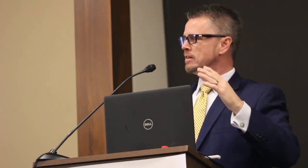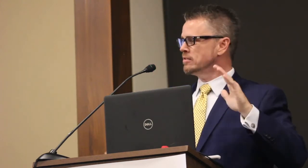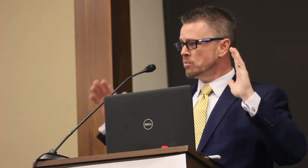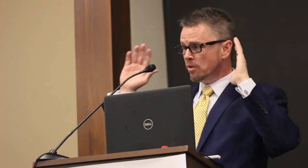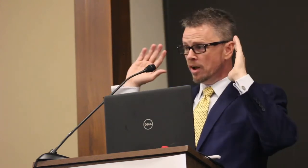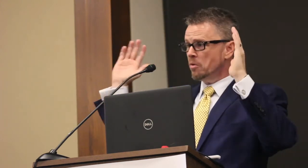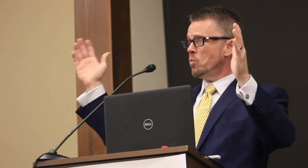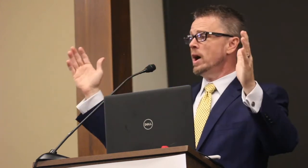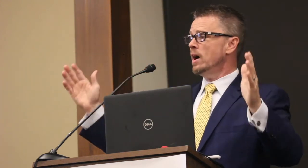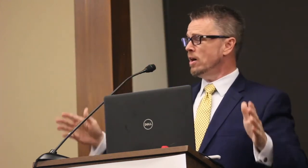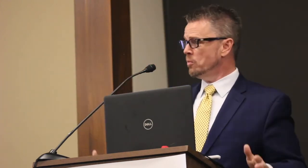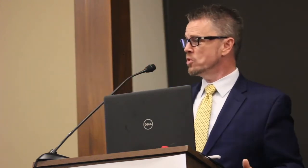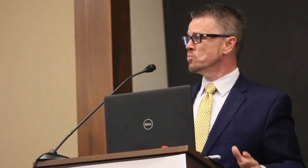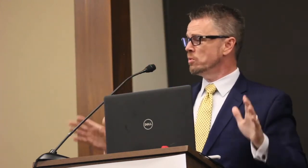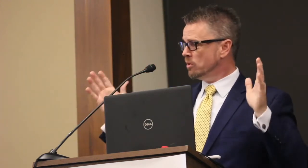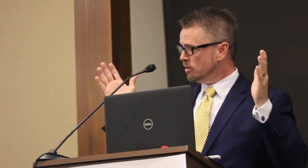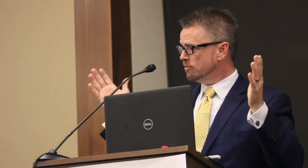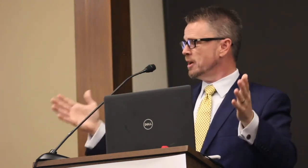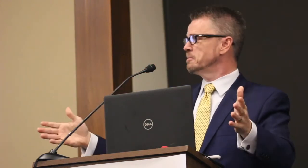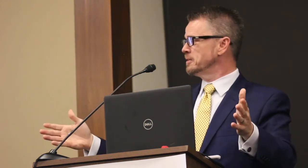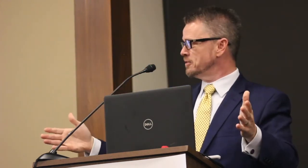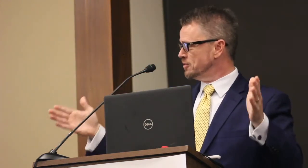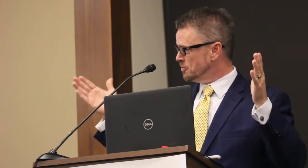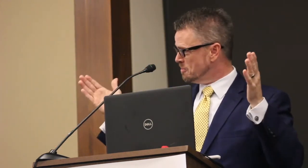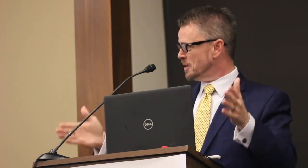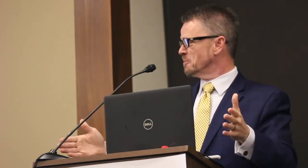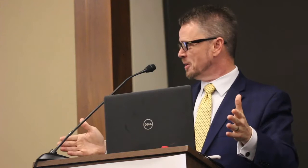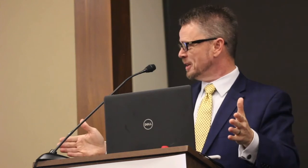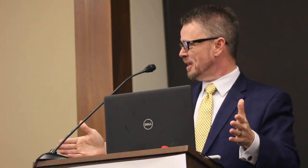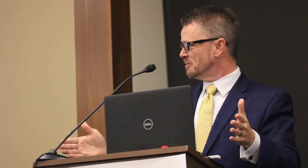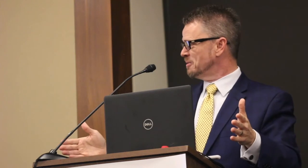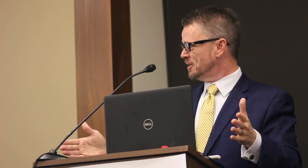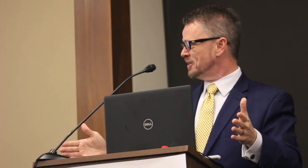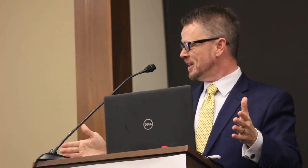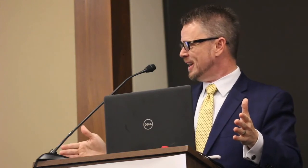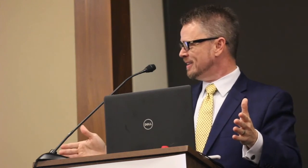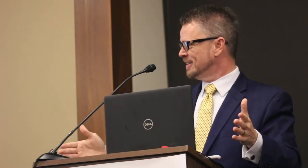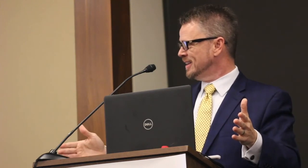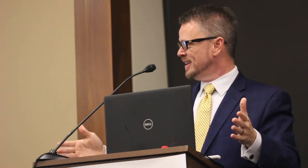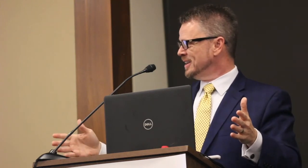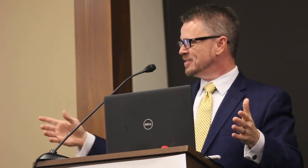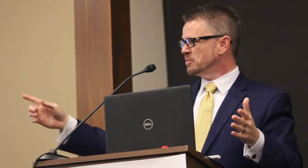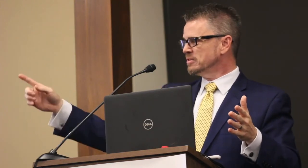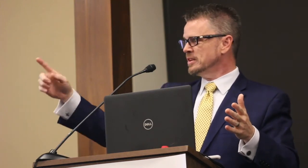us and we're like wow I wish we could have come to this sooner but I'm glad we figured it out.